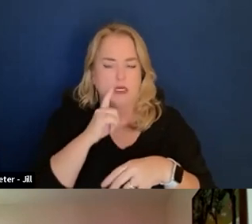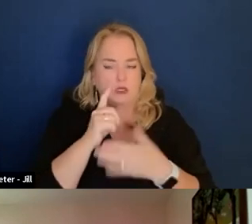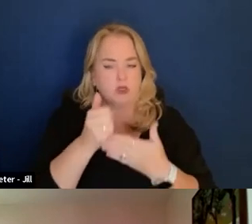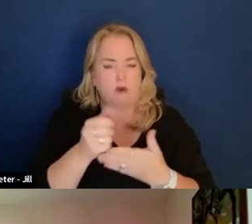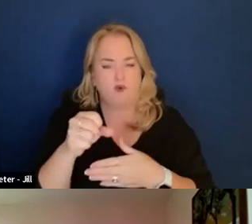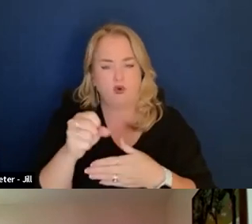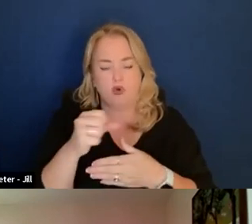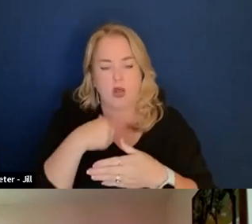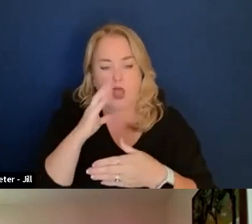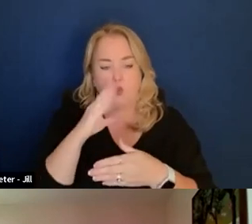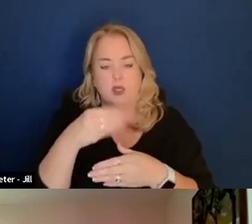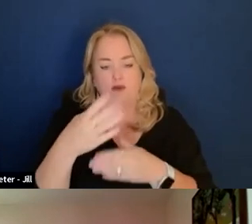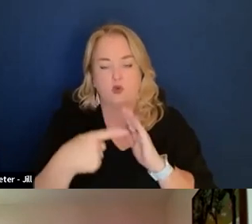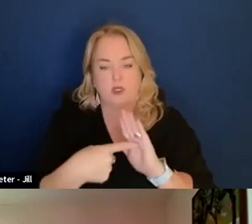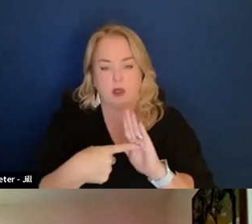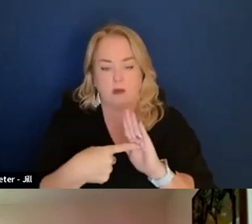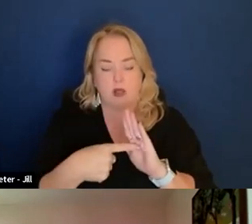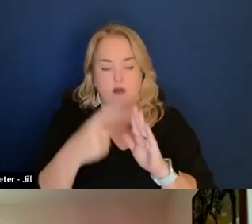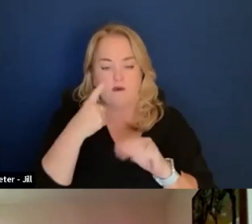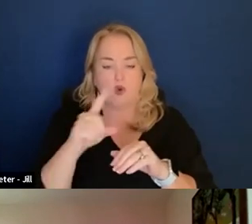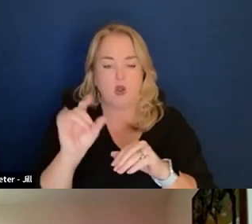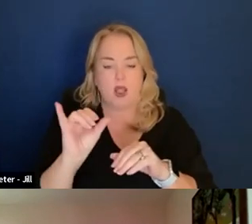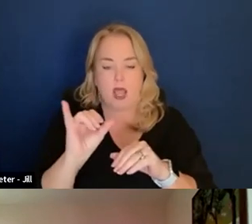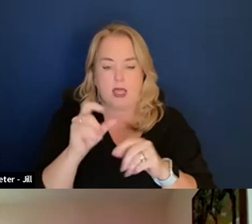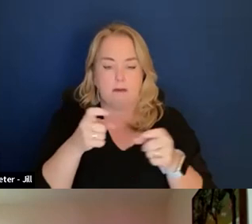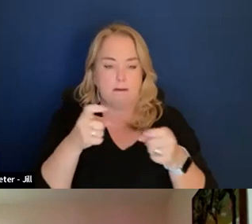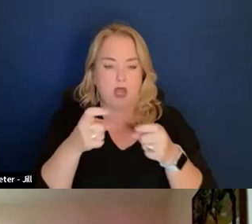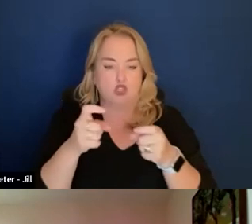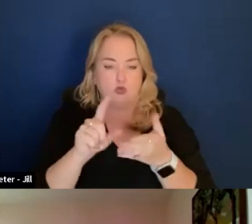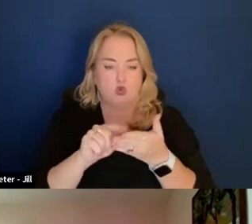And I will give the example of managed print services solicitation.